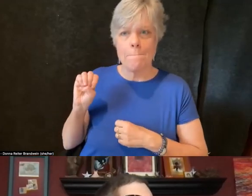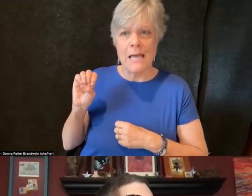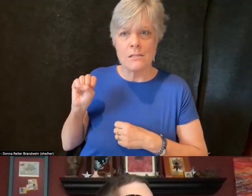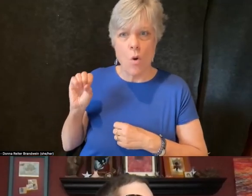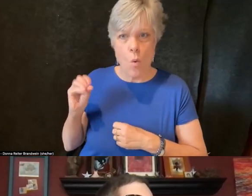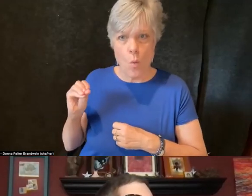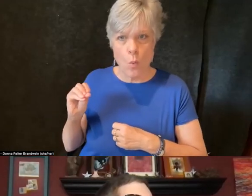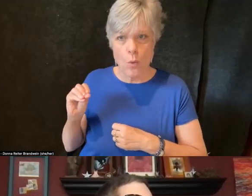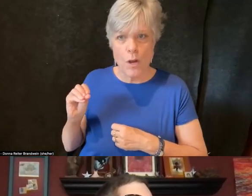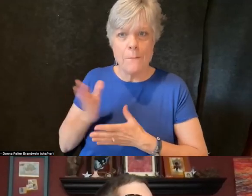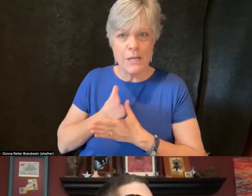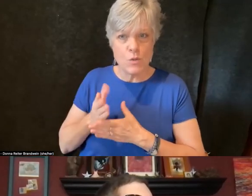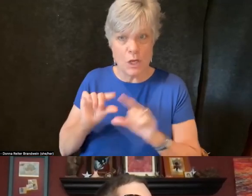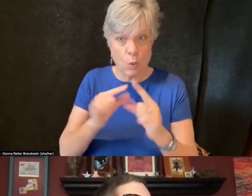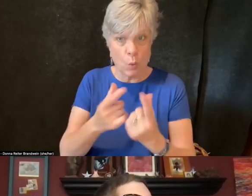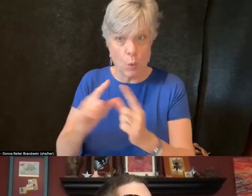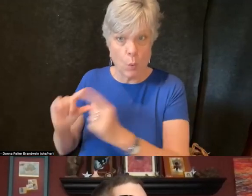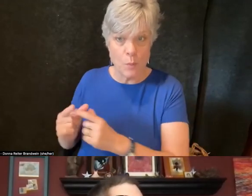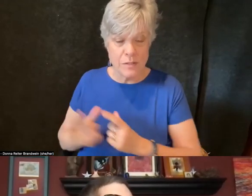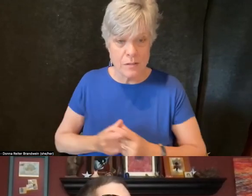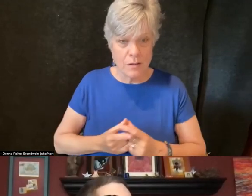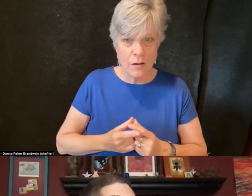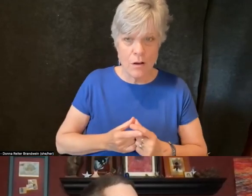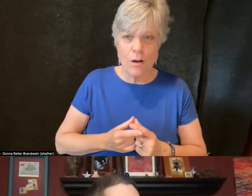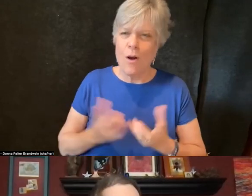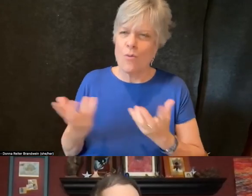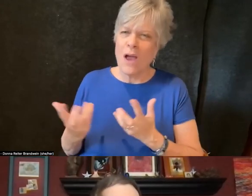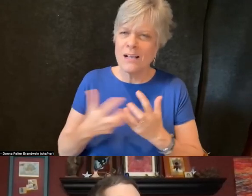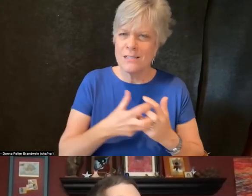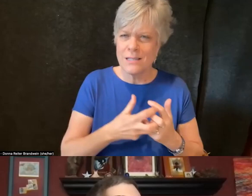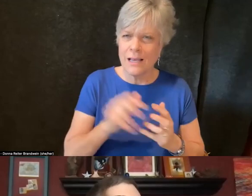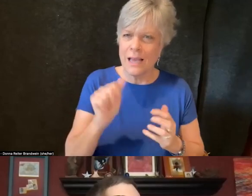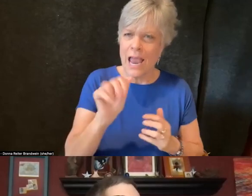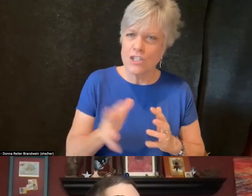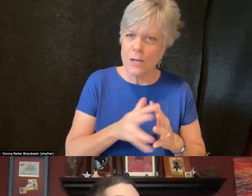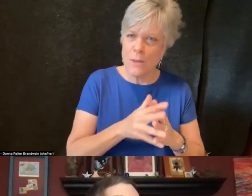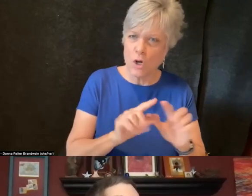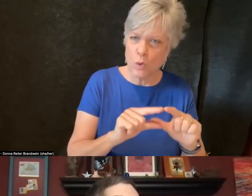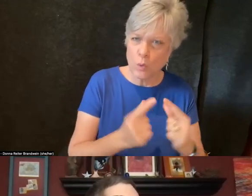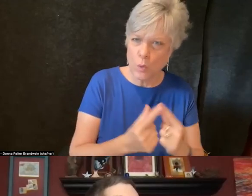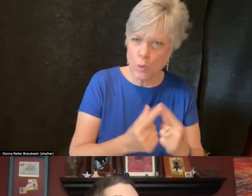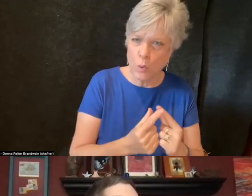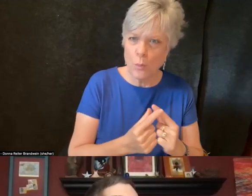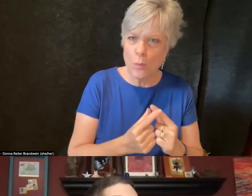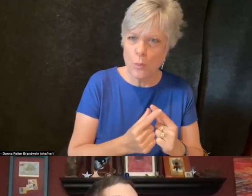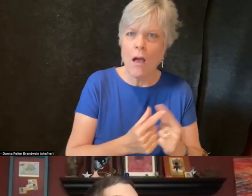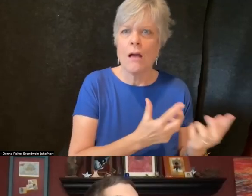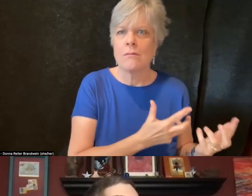reconciling the Asian American identity and group I have with my disabled community and family.